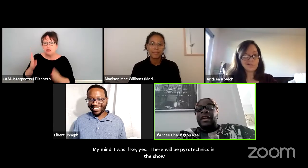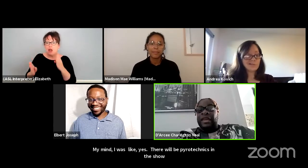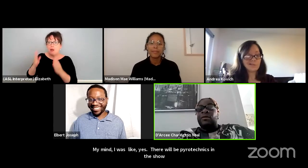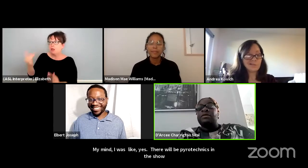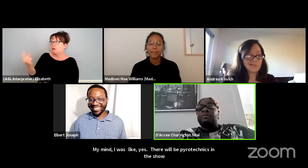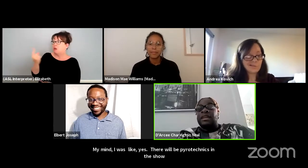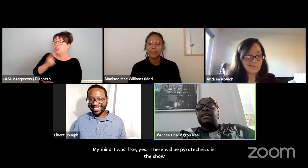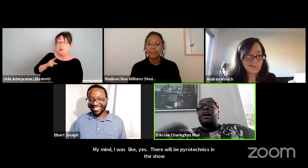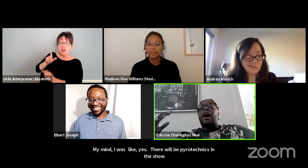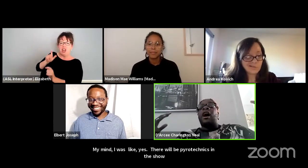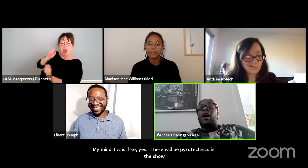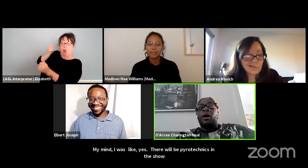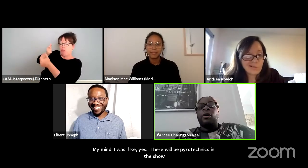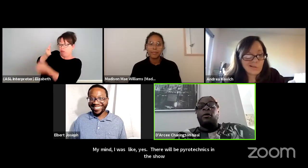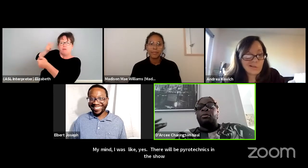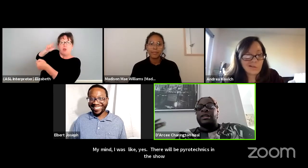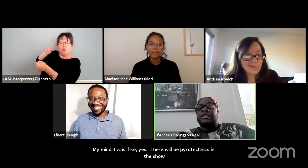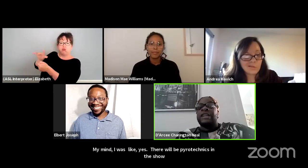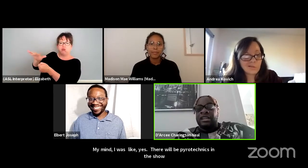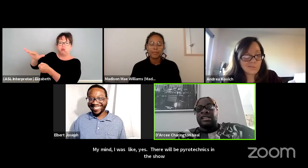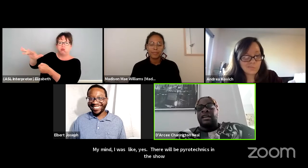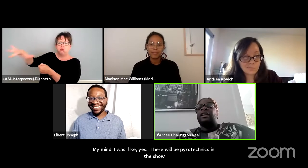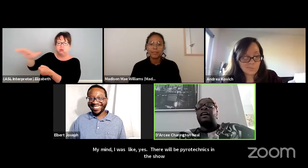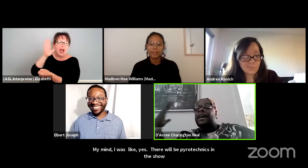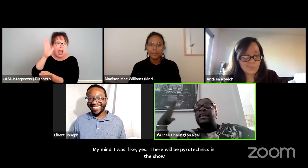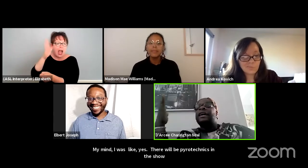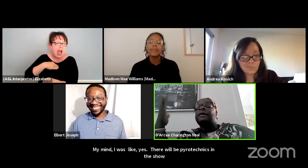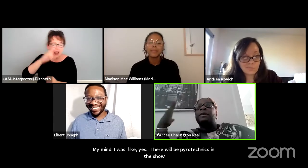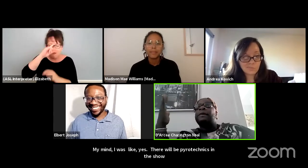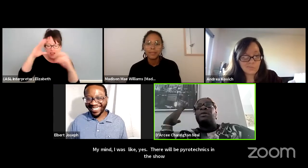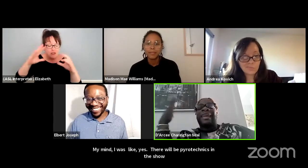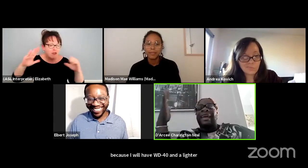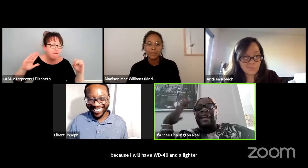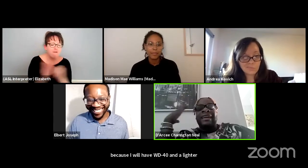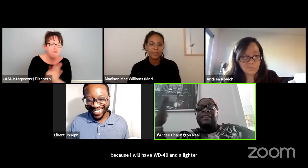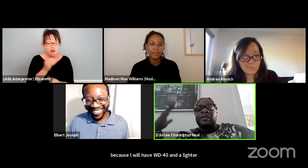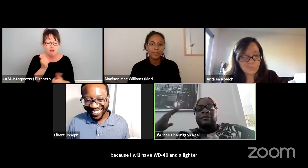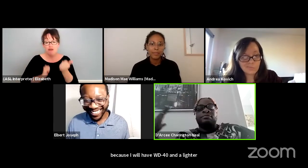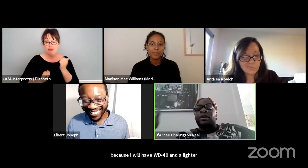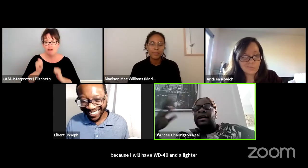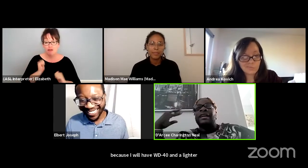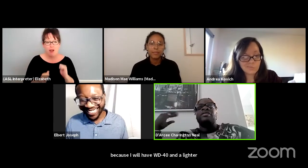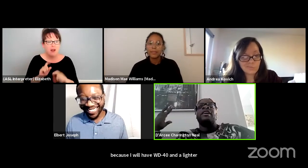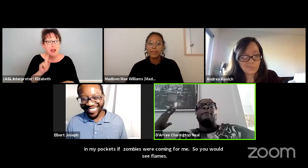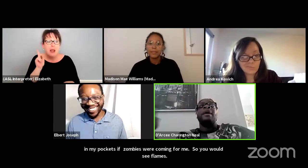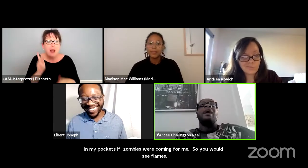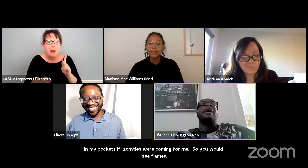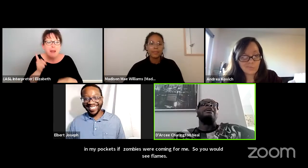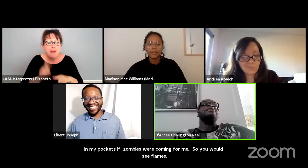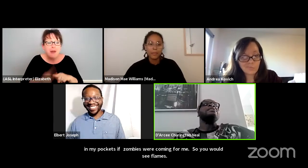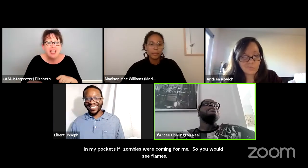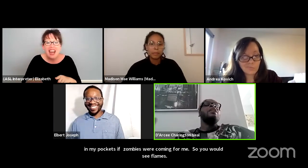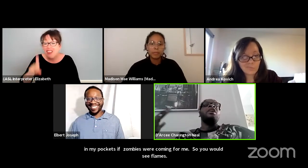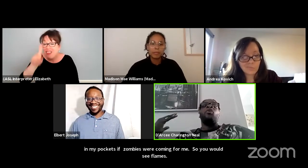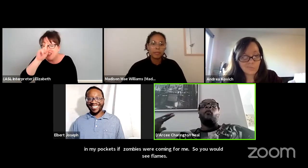like it would be a whole production. And like, people can't even bring in their minds